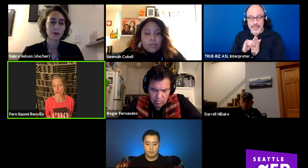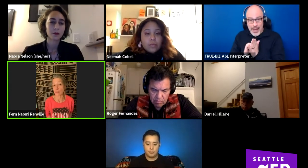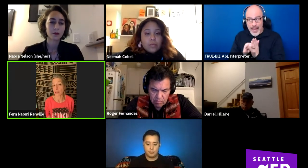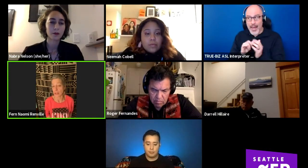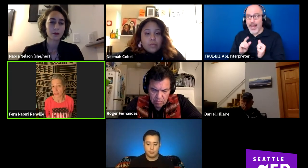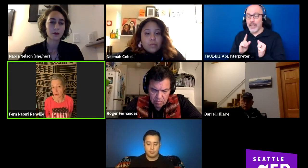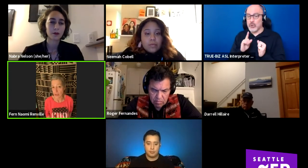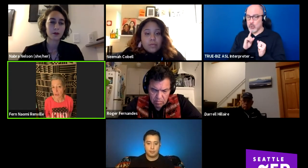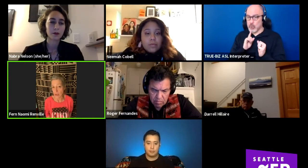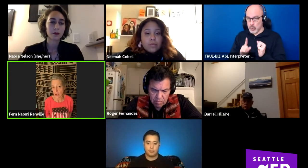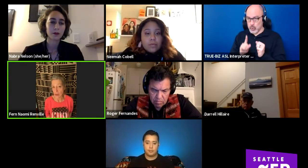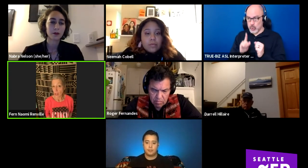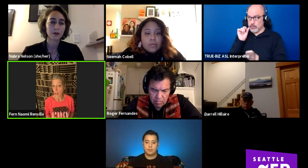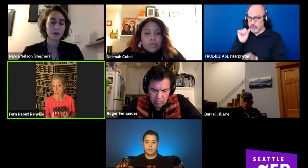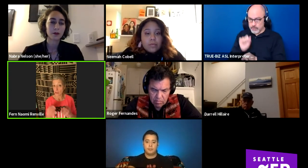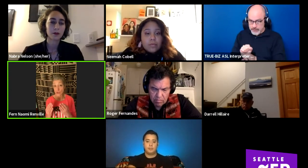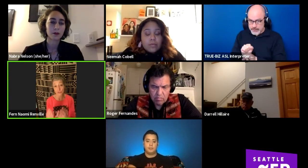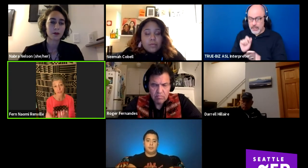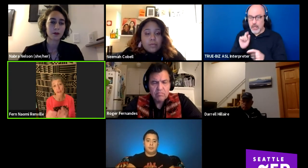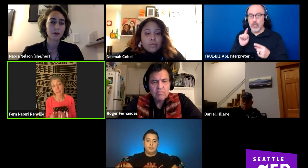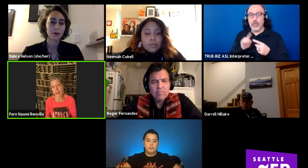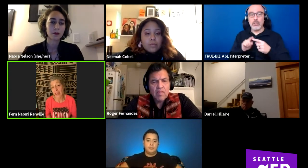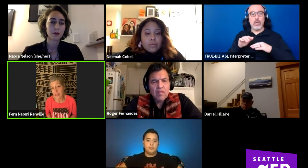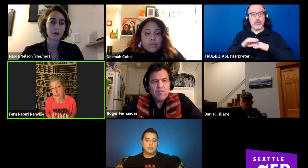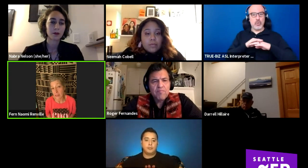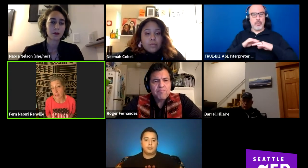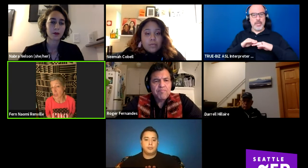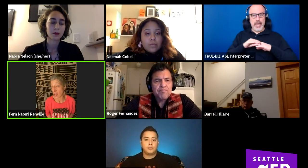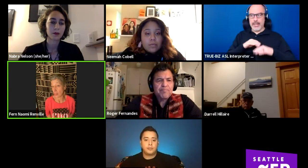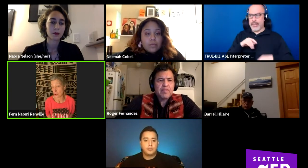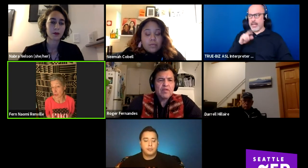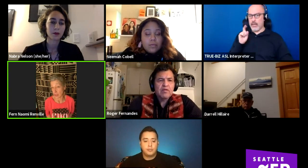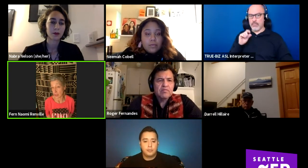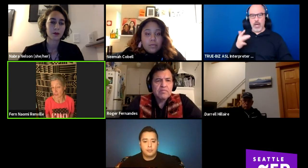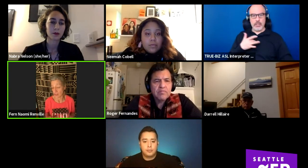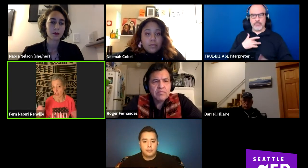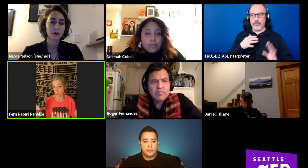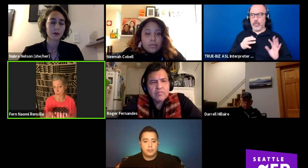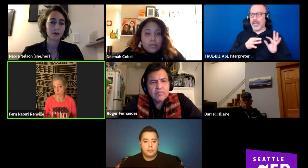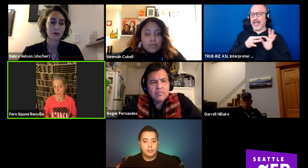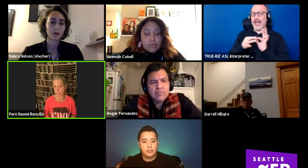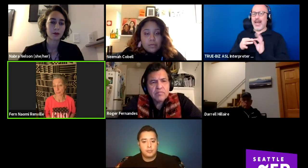that to be Indian is to feel connected to other Indians and other people.